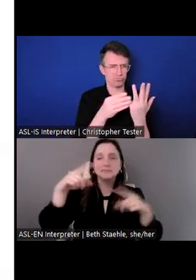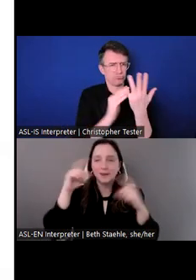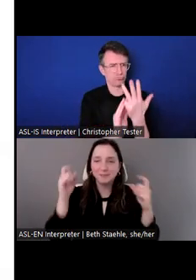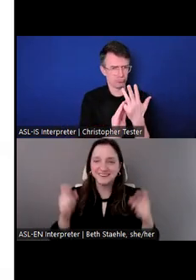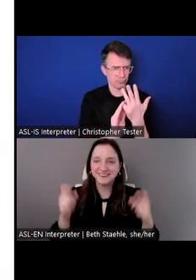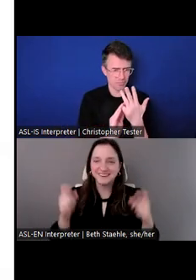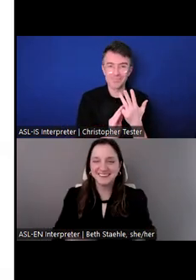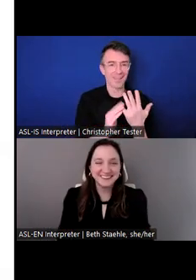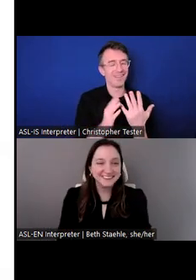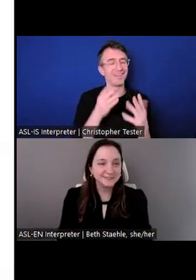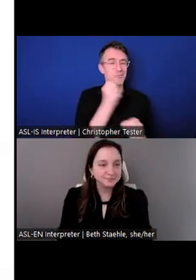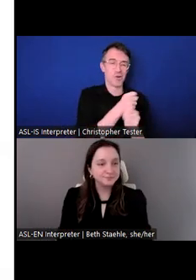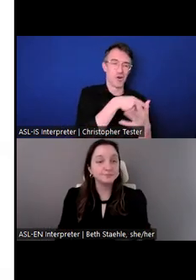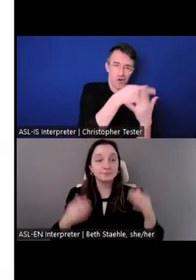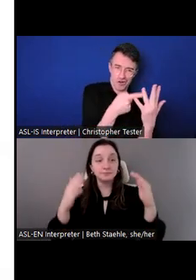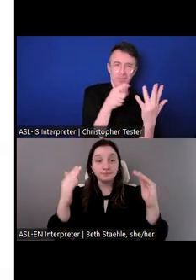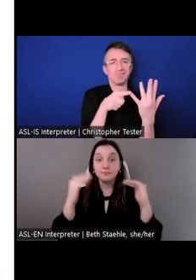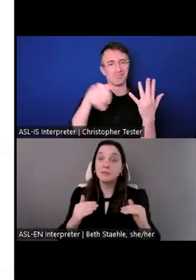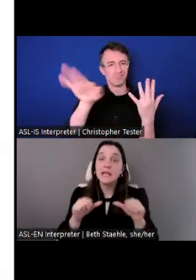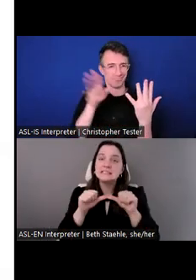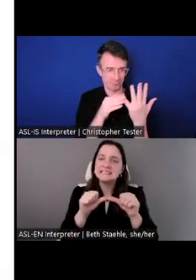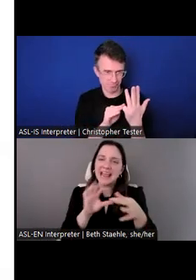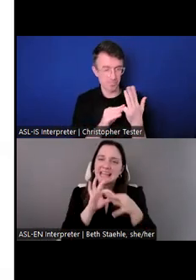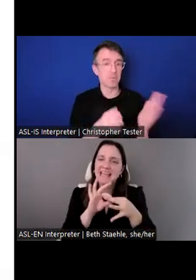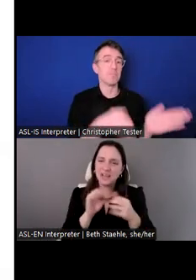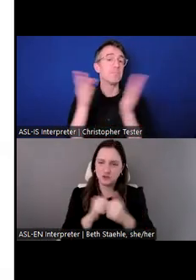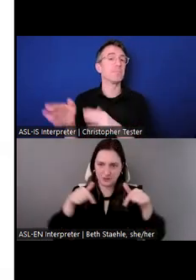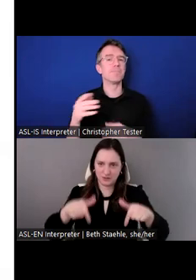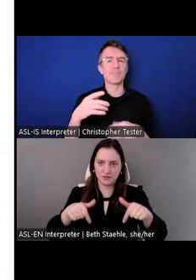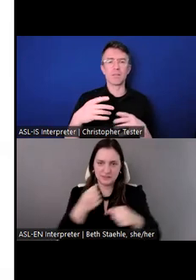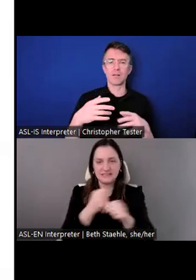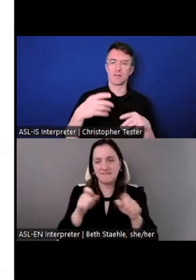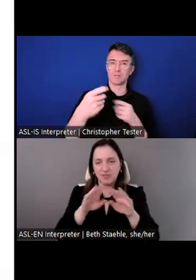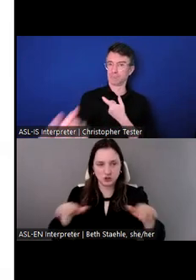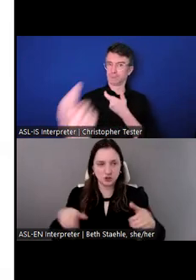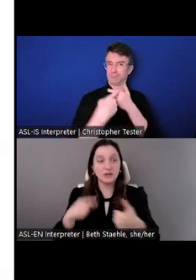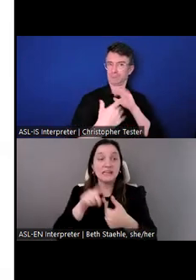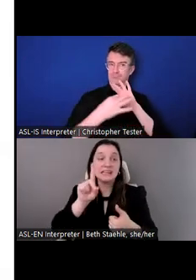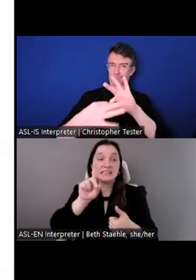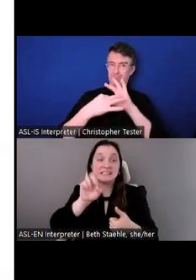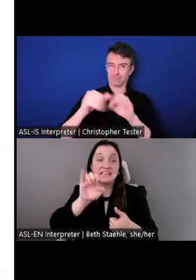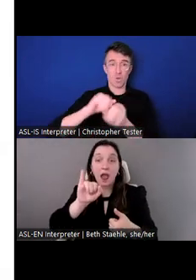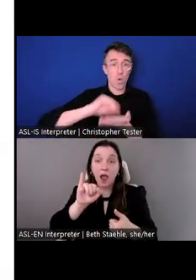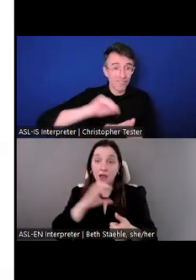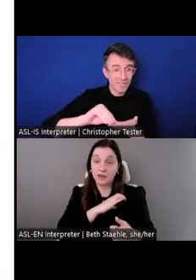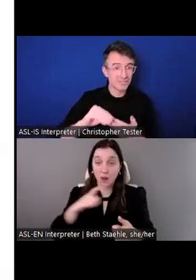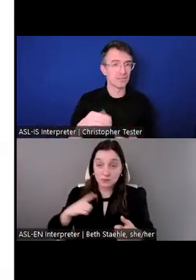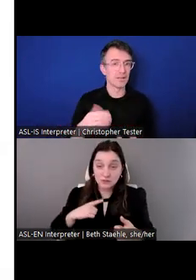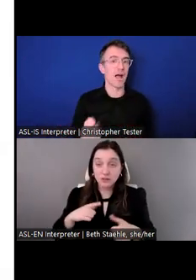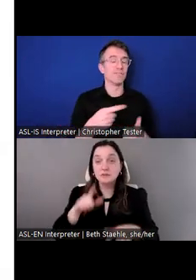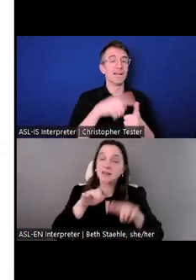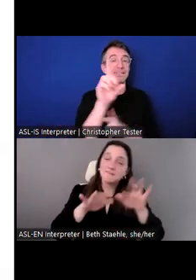Ways to stay engaged at Save the Children includes Diversity, Equity, and Inclusion